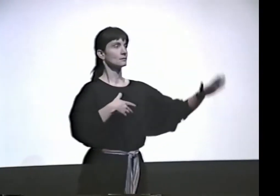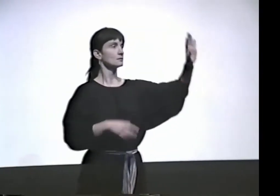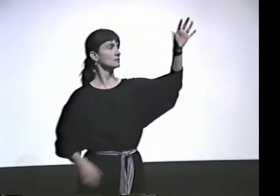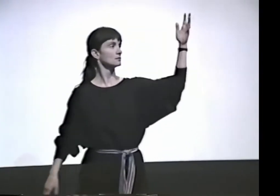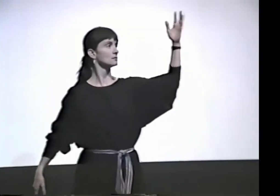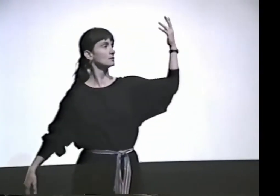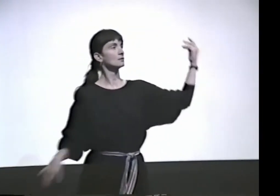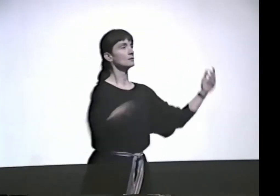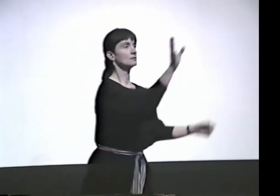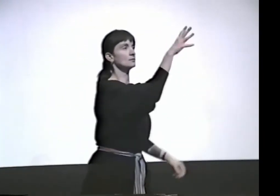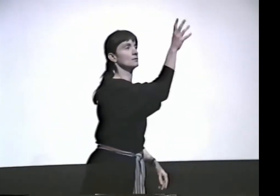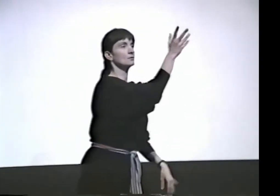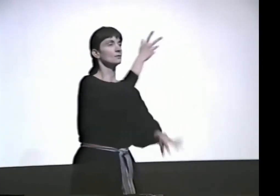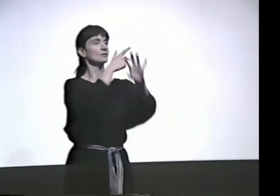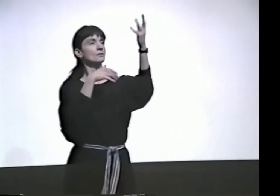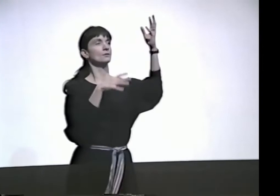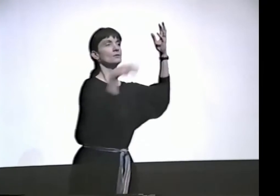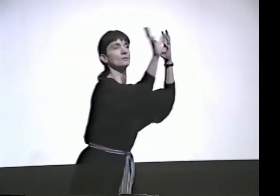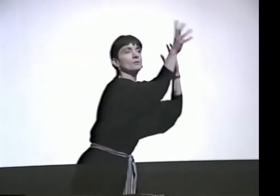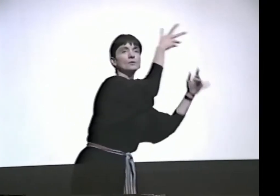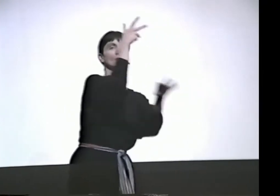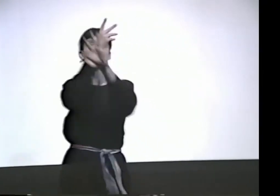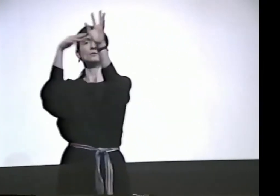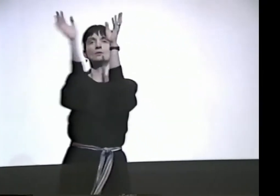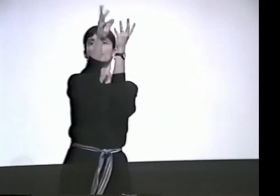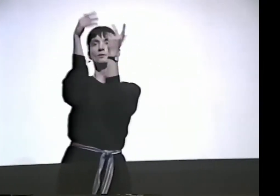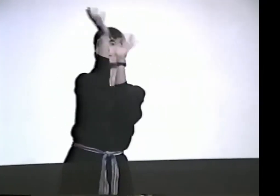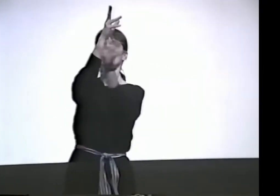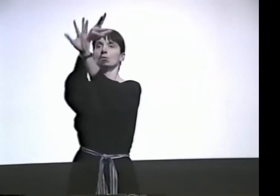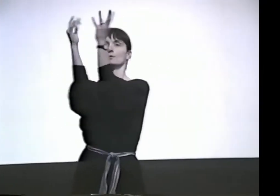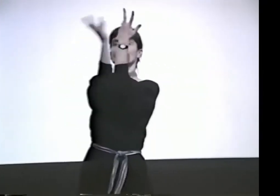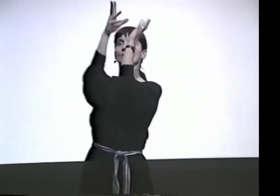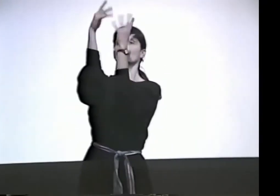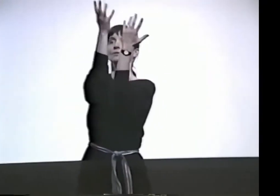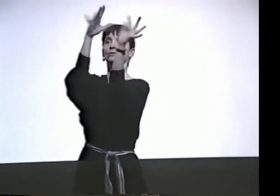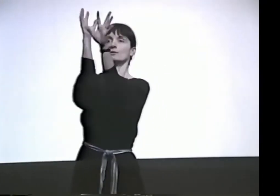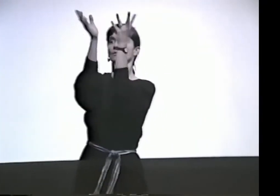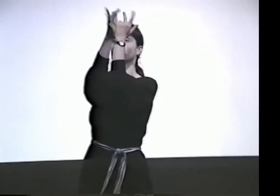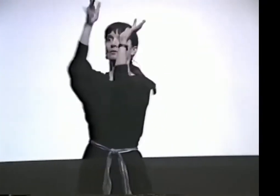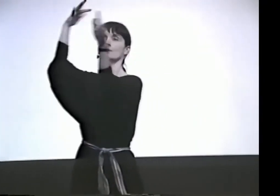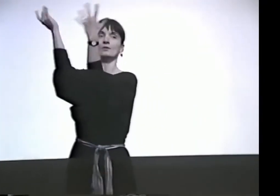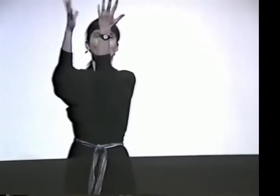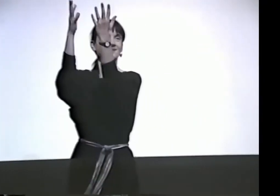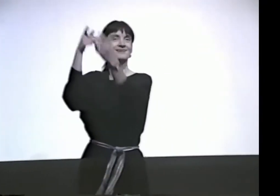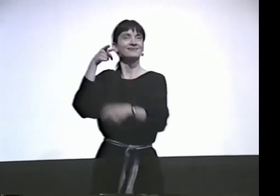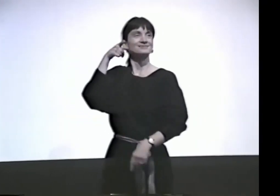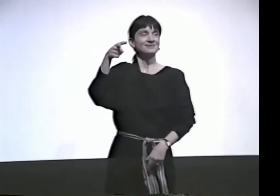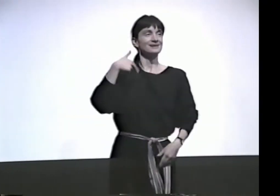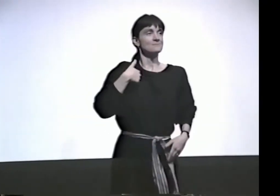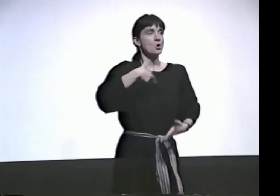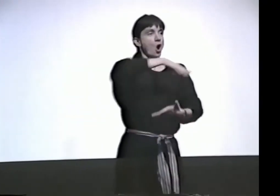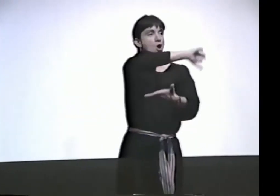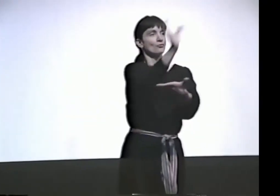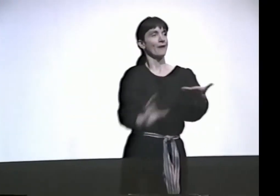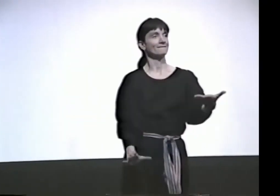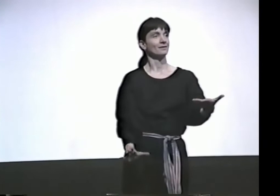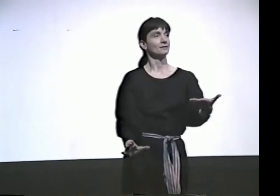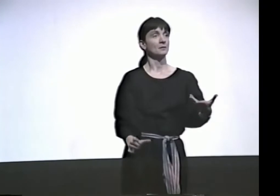AND I'LL USE THINGS, MY BODY MOVEMENT, AND PLAY WITH THE TREES, THESE SIGNS FOR TREES, IN THE JUNGLE.